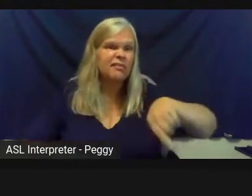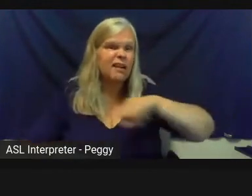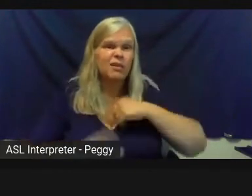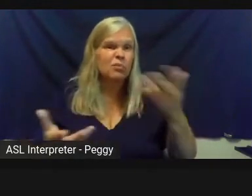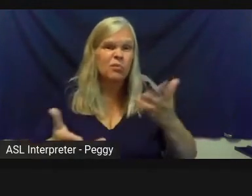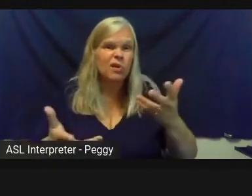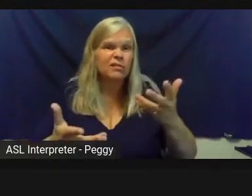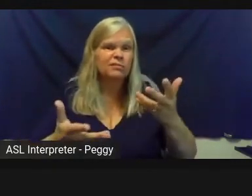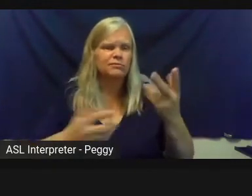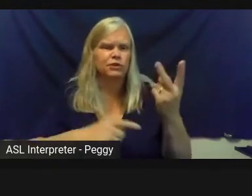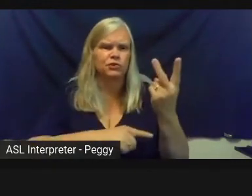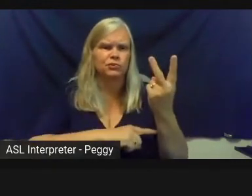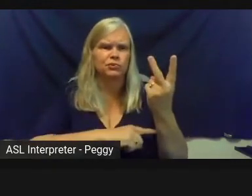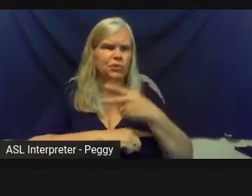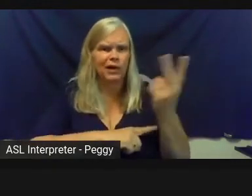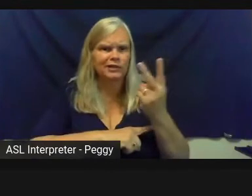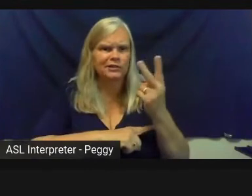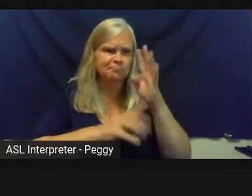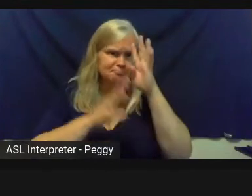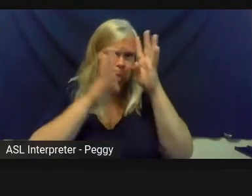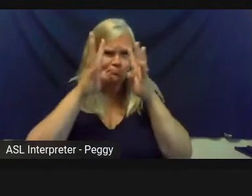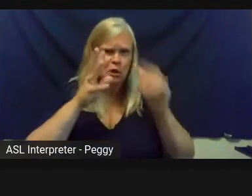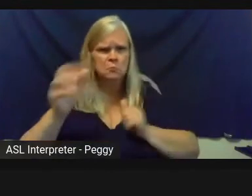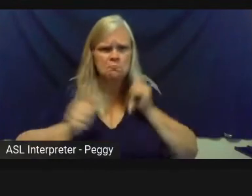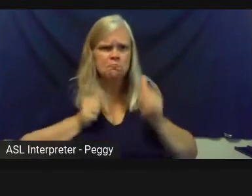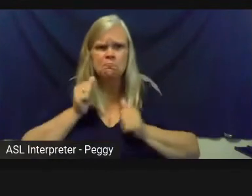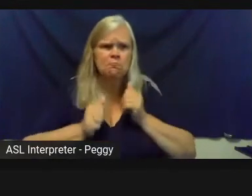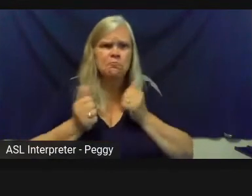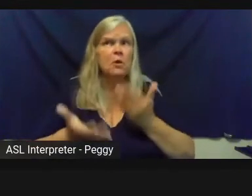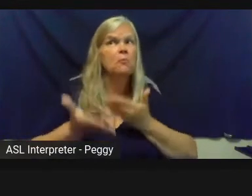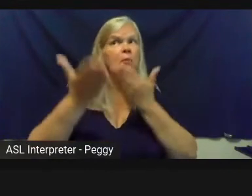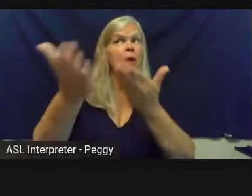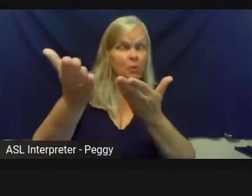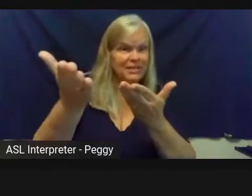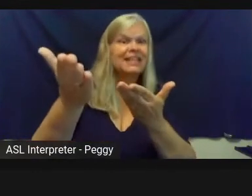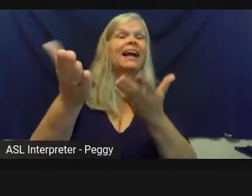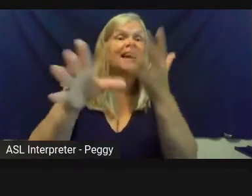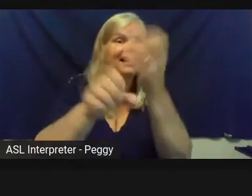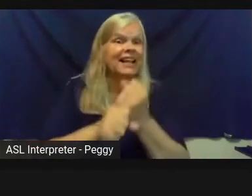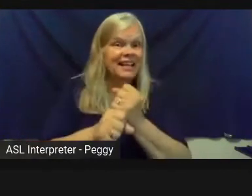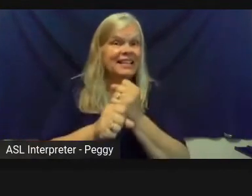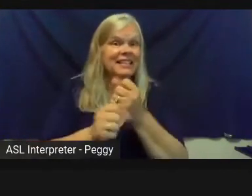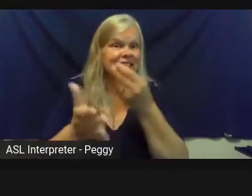pretty huge and ambitious proposal and get that funding for a big public art sculpture.